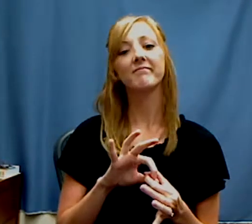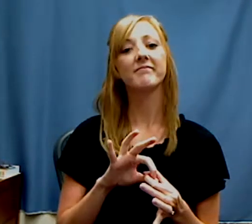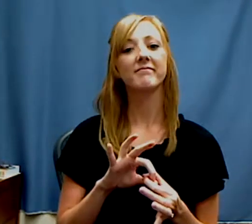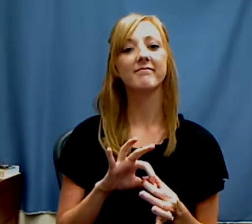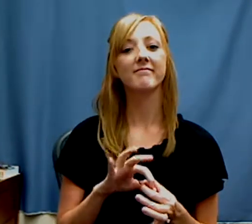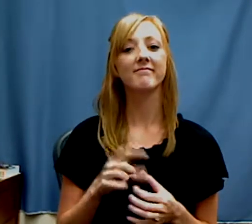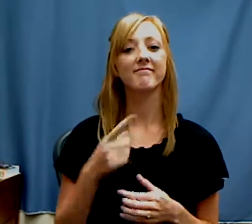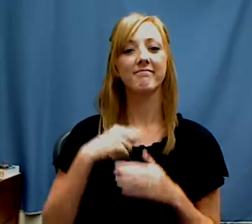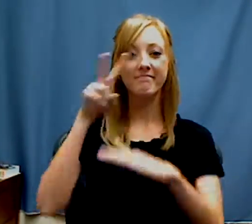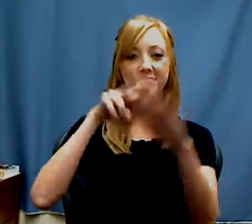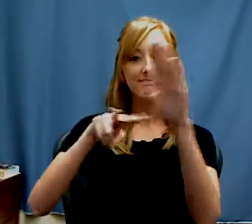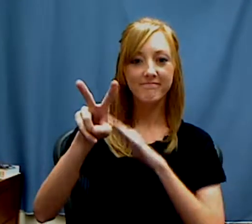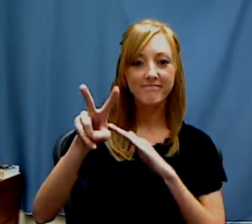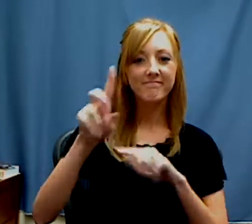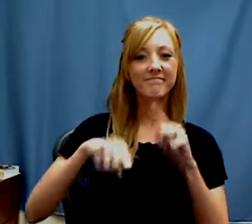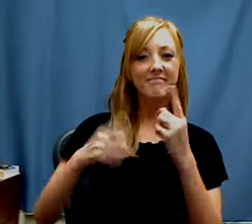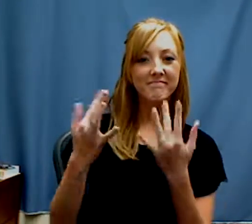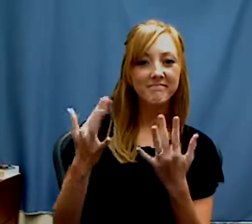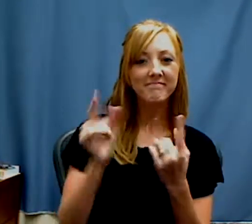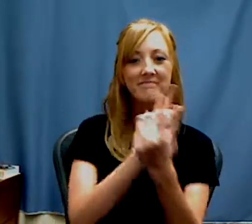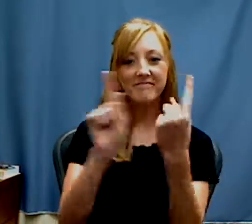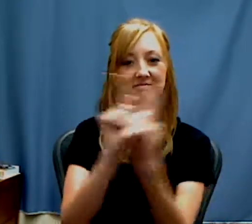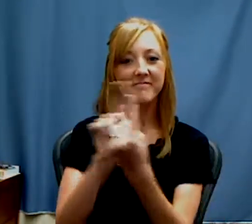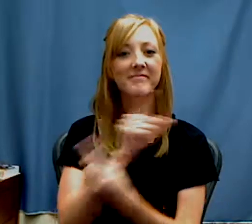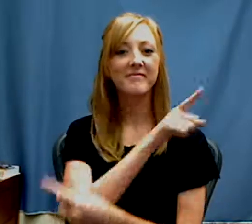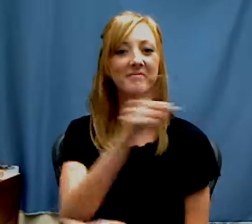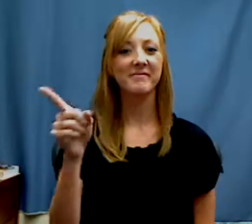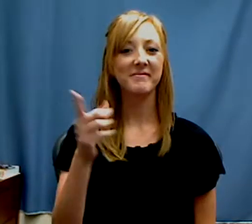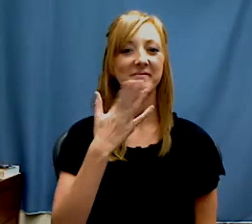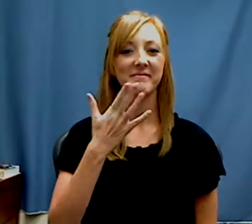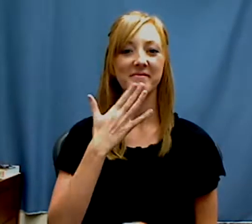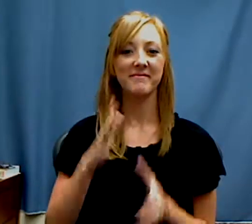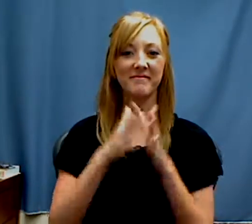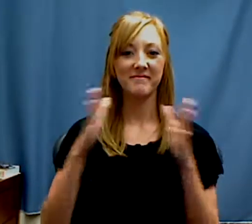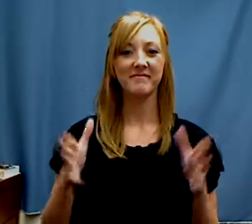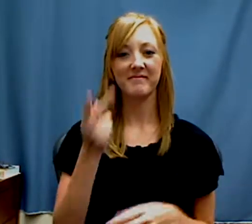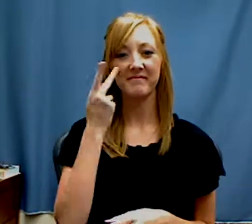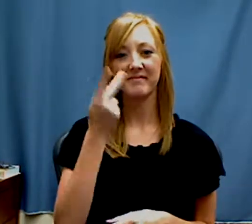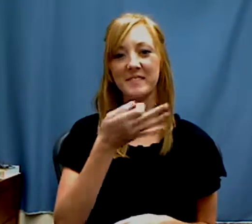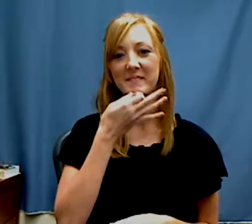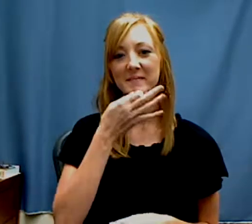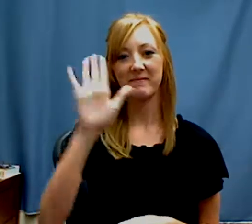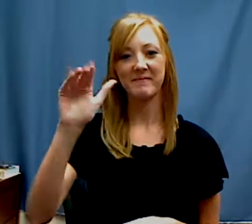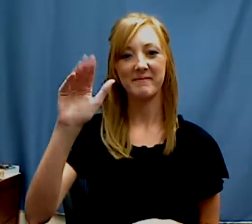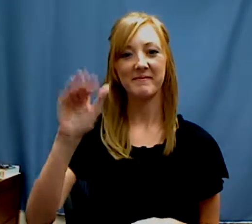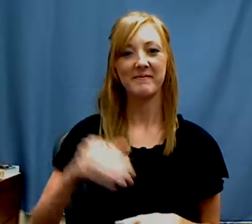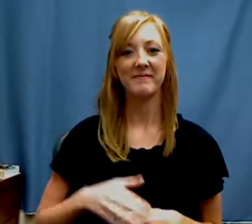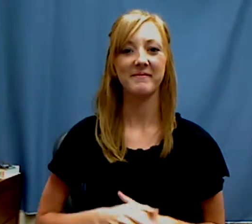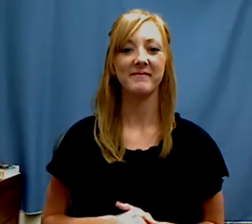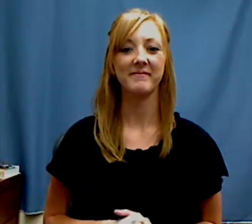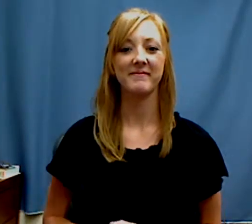I'm really looking forward to meeting you all. Thanks so much and I'll see you soon!